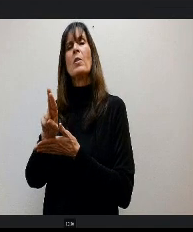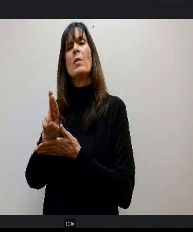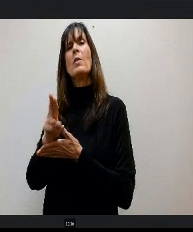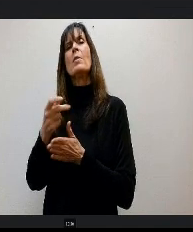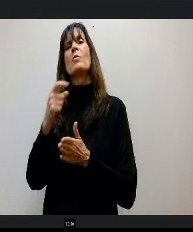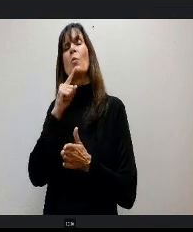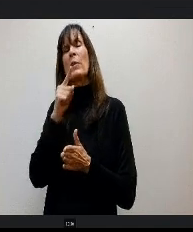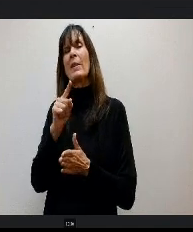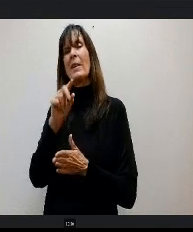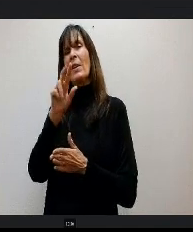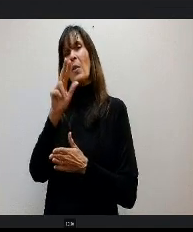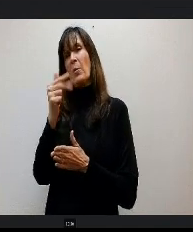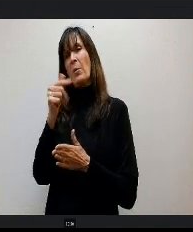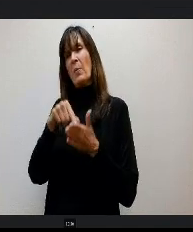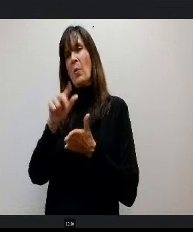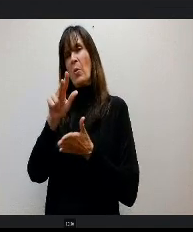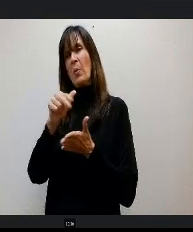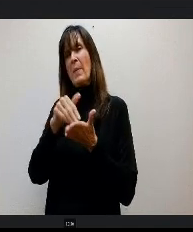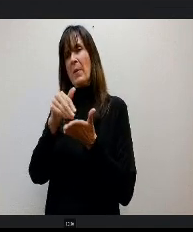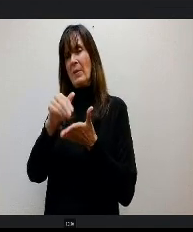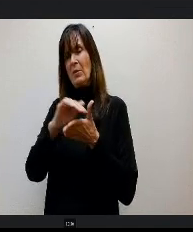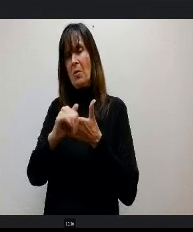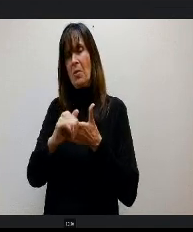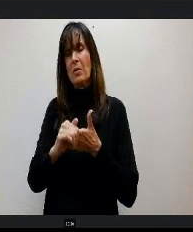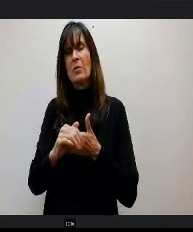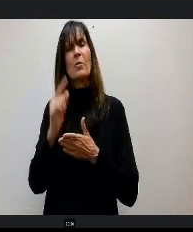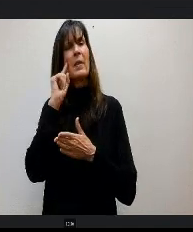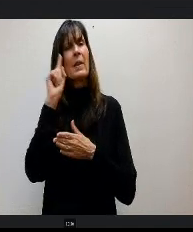n now as we think about our salaries and benefits. It is truly our top priority.